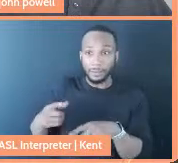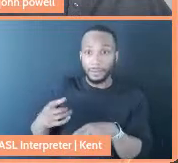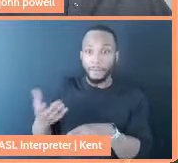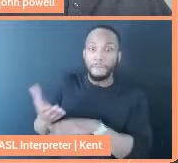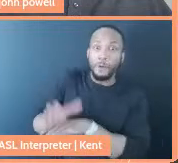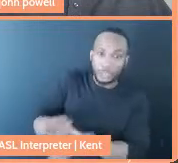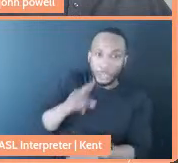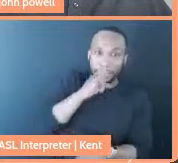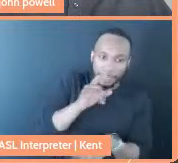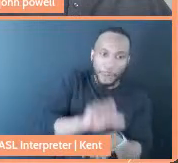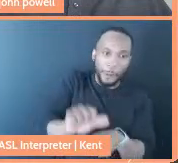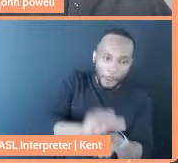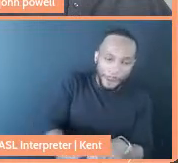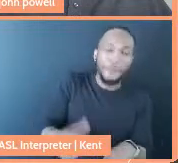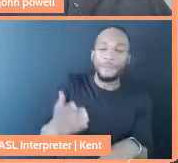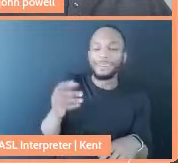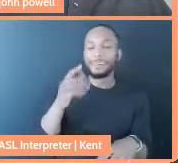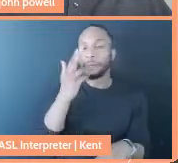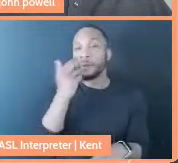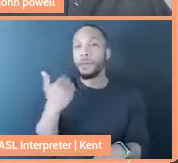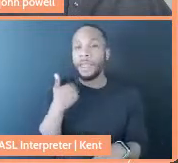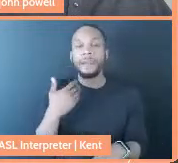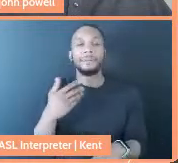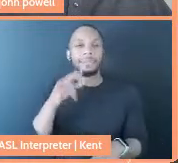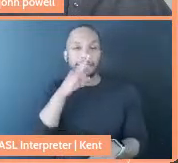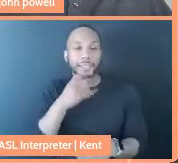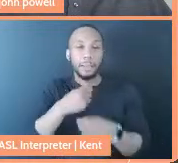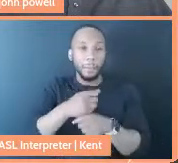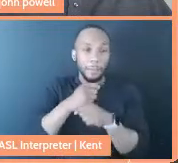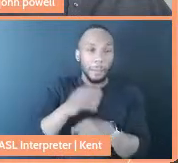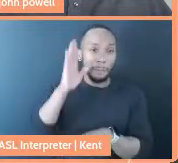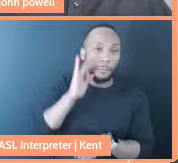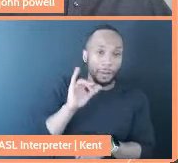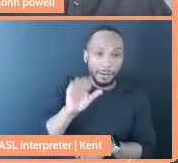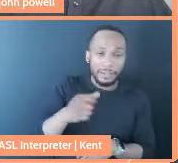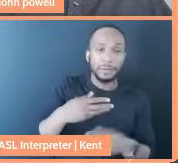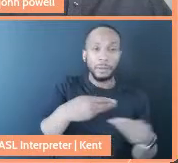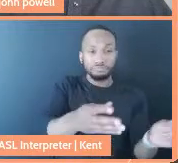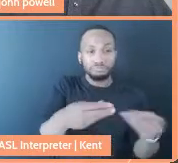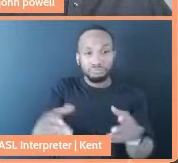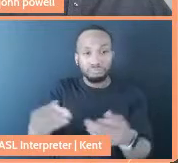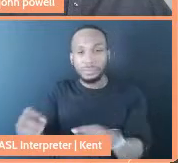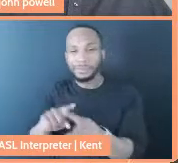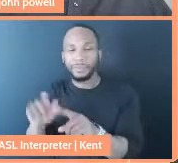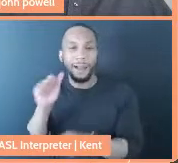We had kids who baked brownies and we distributed those to aunties. We had one